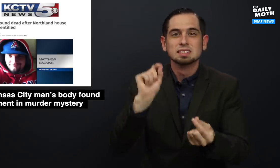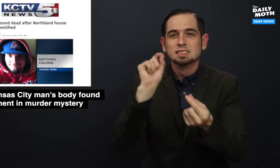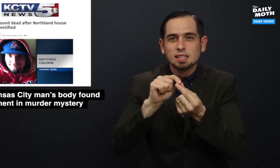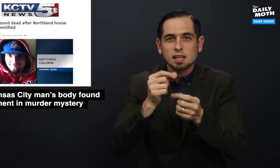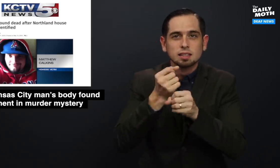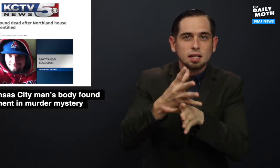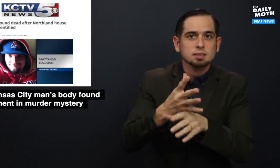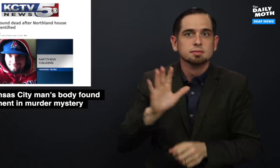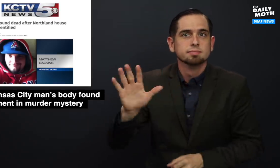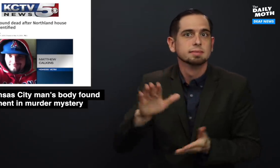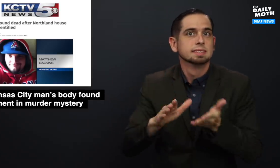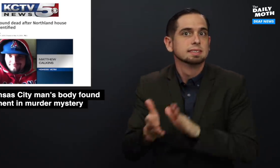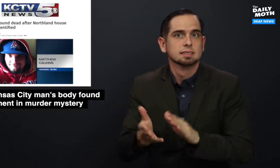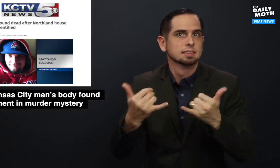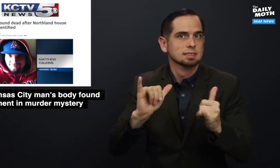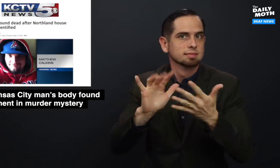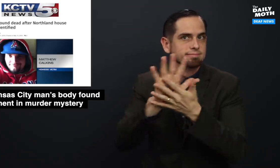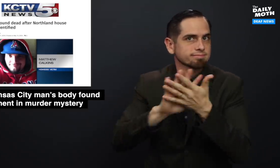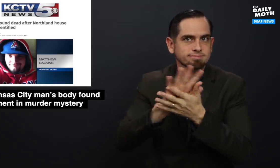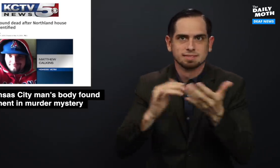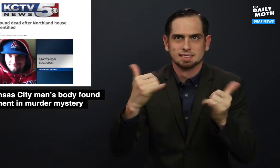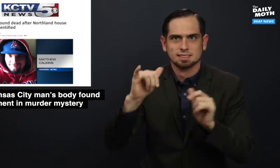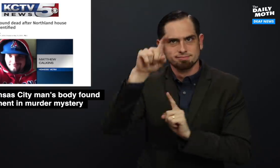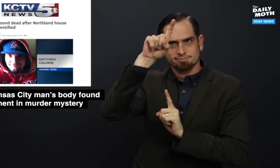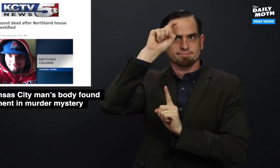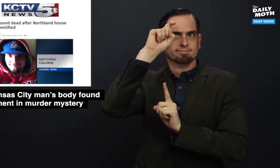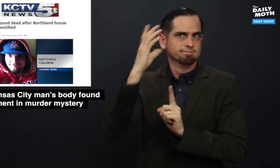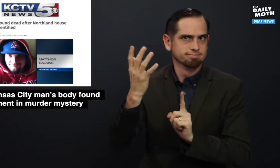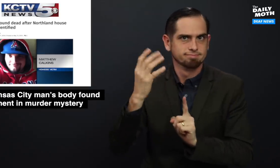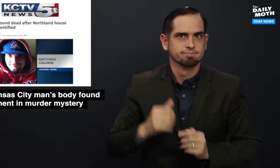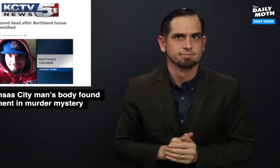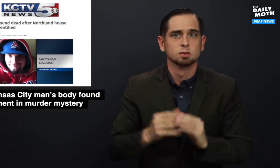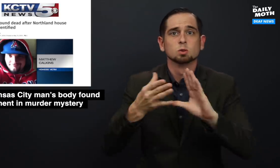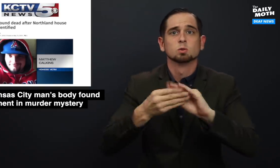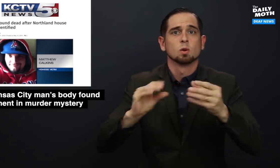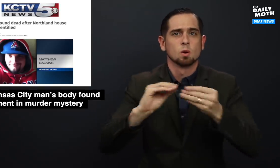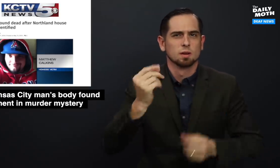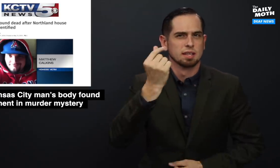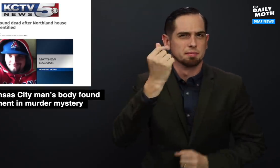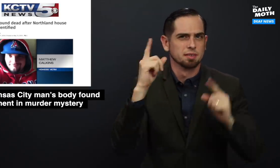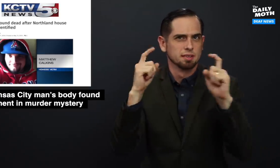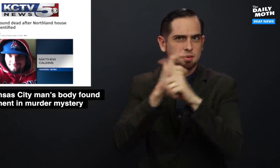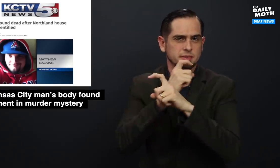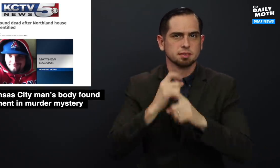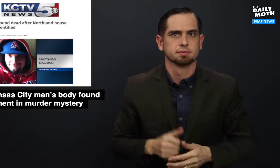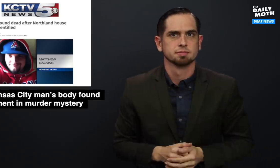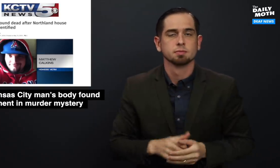The exact cause of Calkins' death is unknown and is still a mystery. The story is a bit complicated.